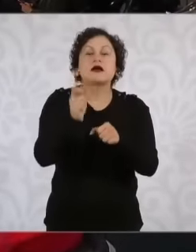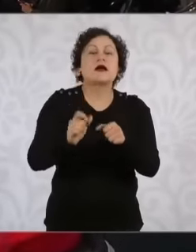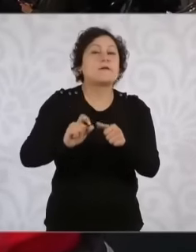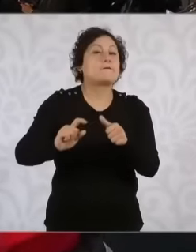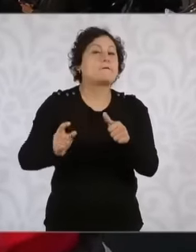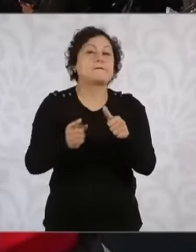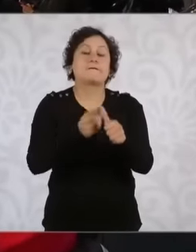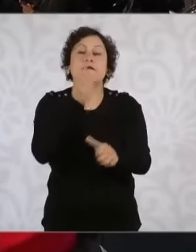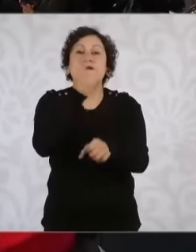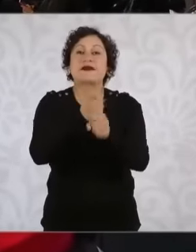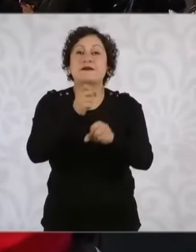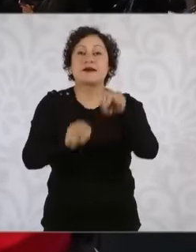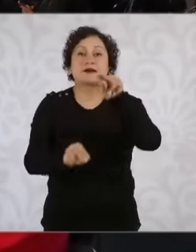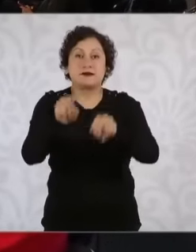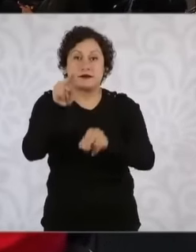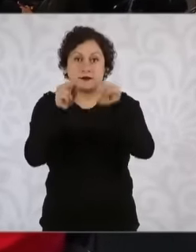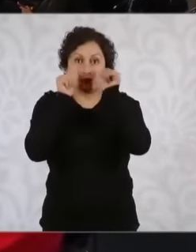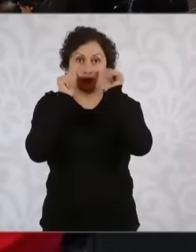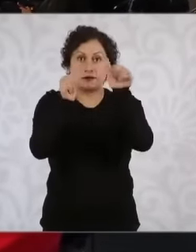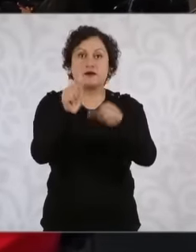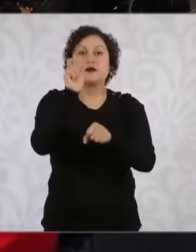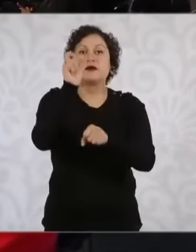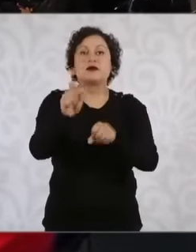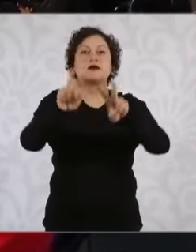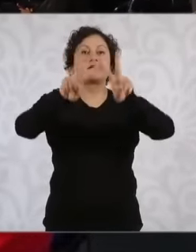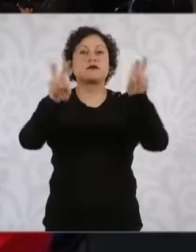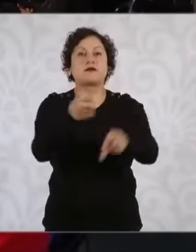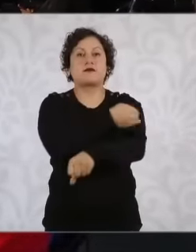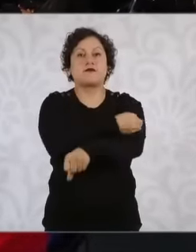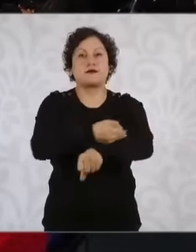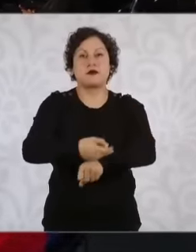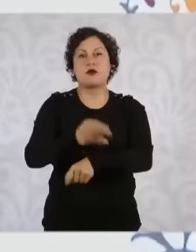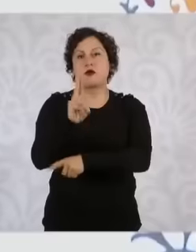Family Medicine consultation. the preventive consultation but also that it is a follow-up consultation for